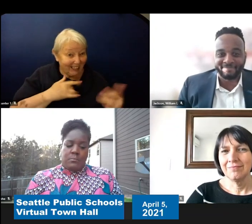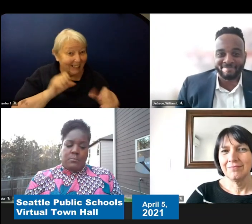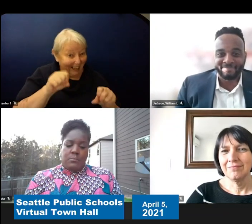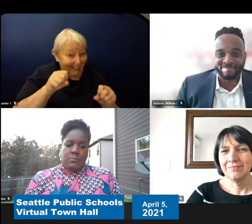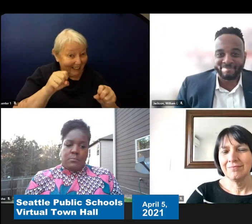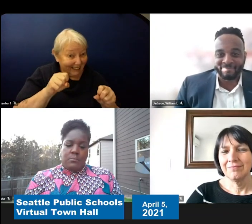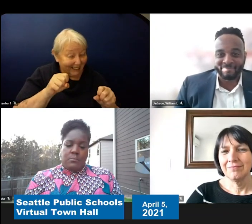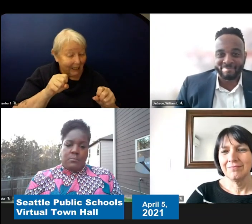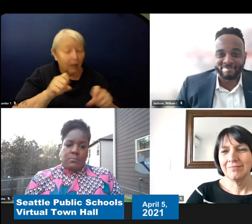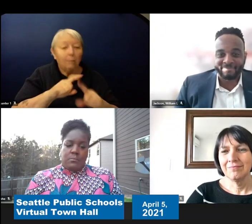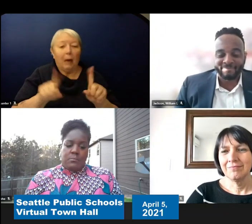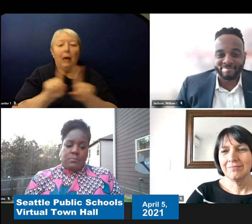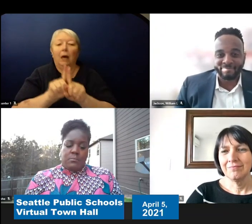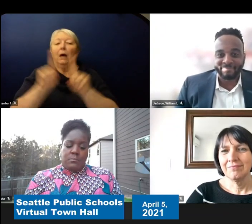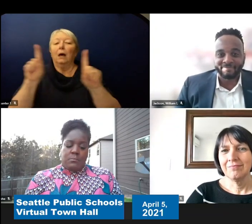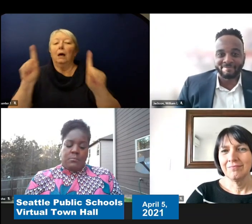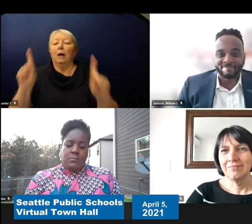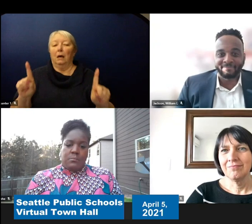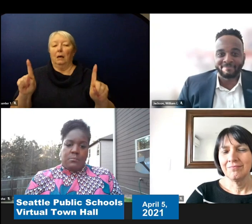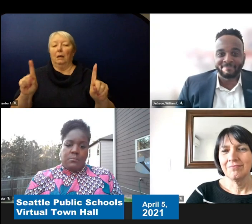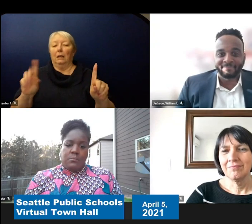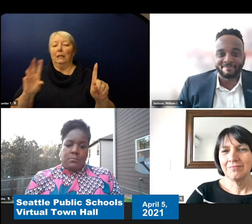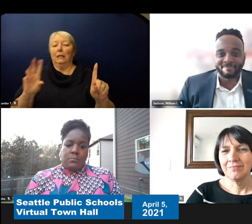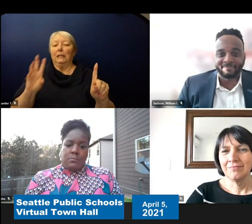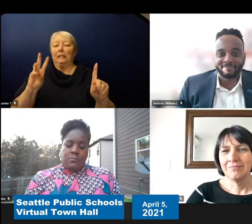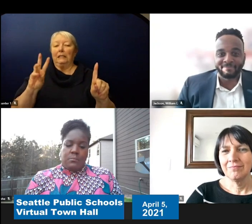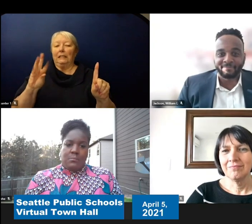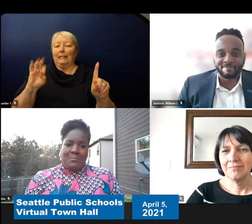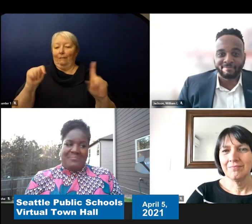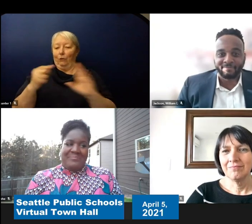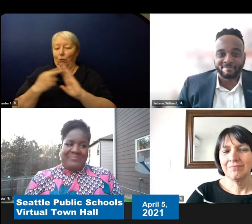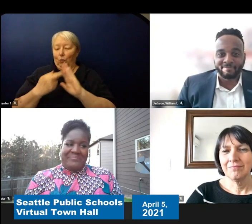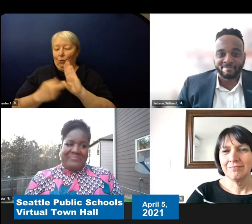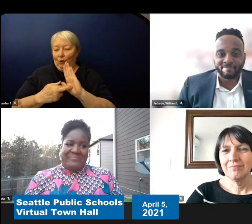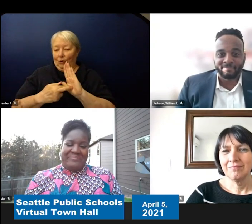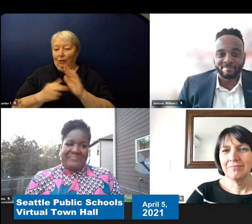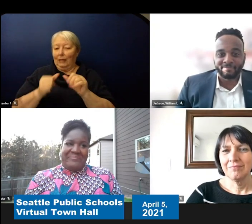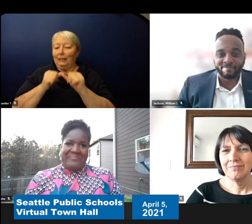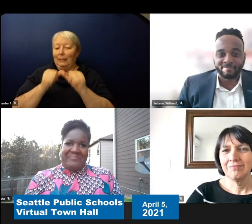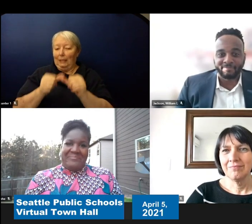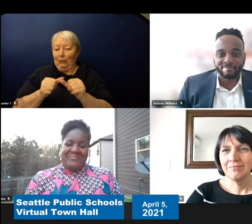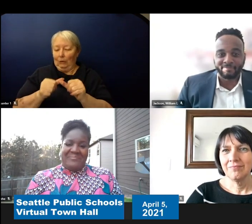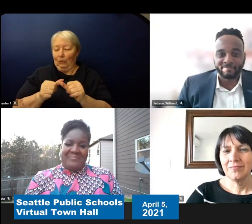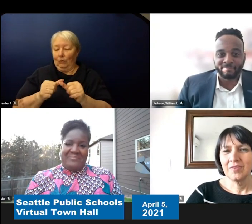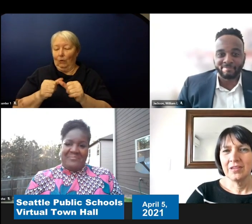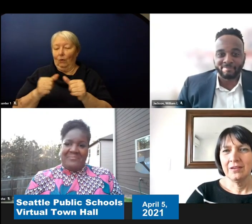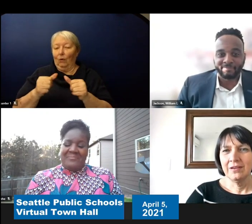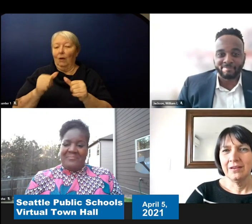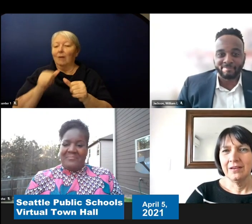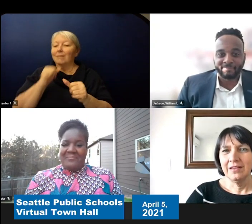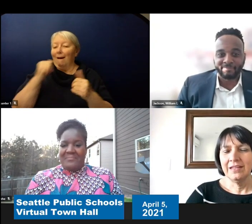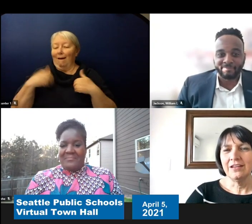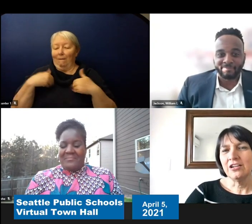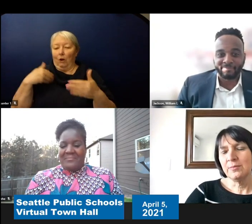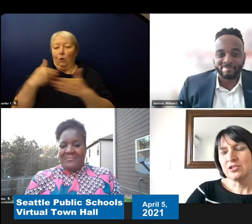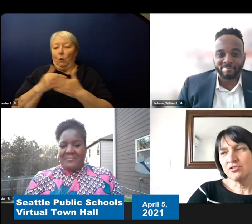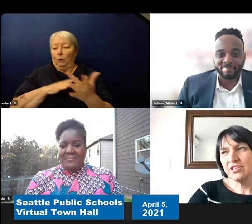with that 6-foot rule to continue and not have those close contacts identified. And then Dr.